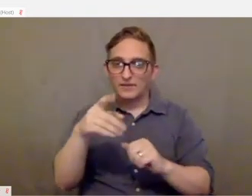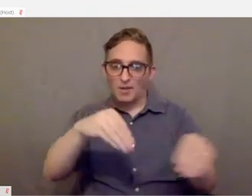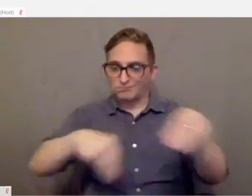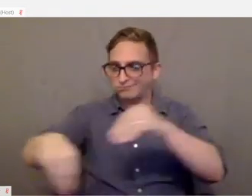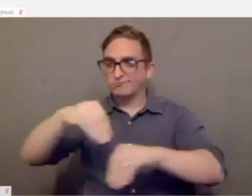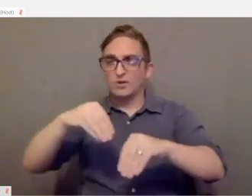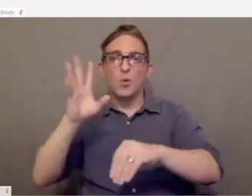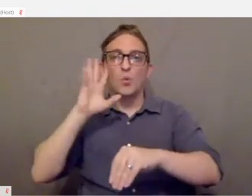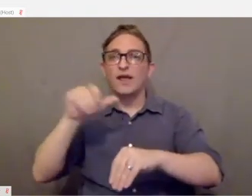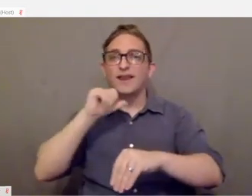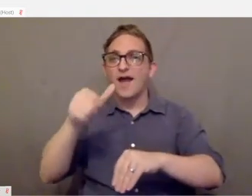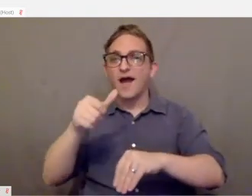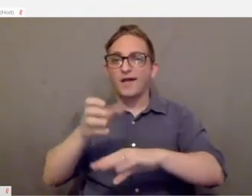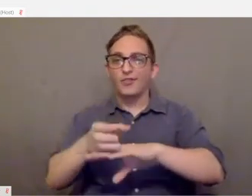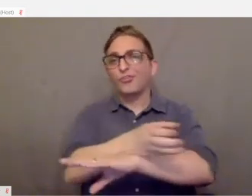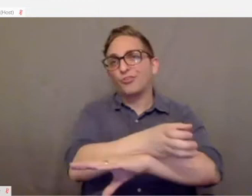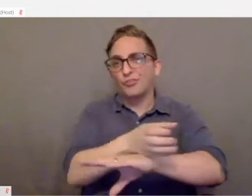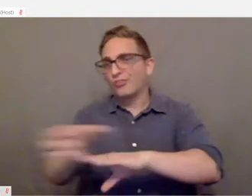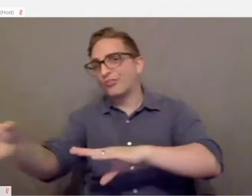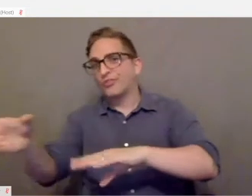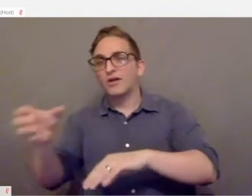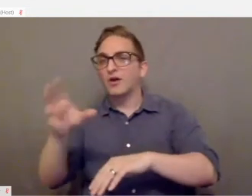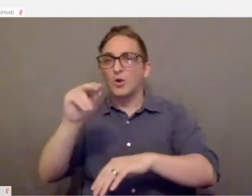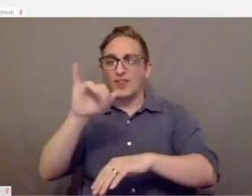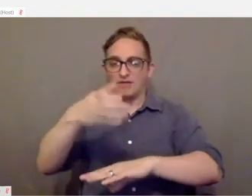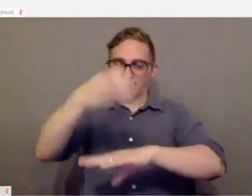and buttons flying all owe the place. It really locks them down.